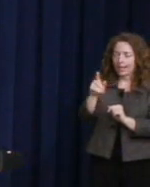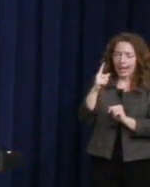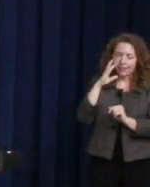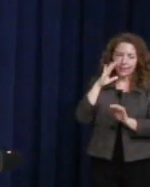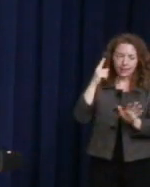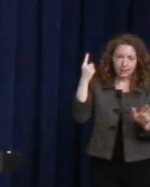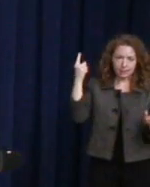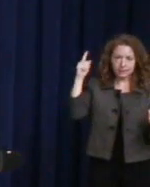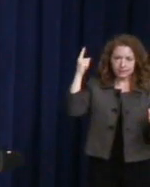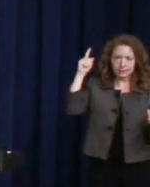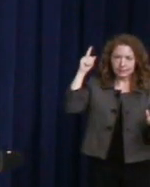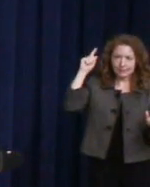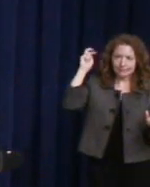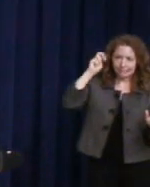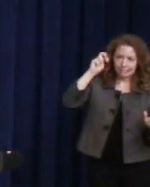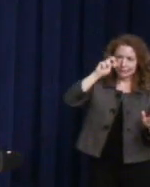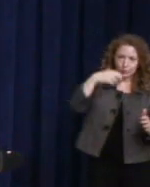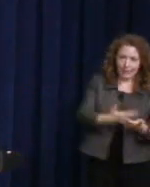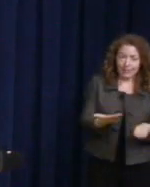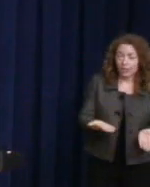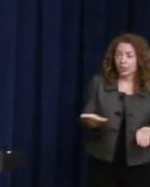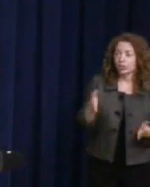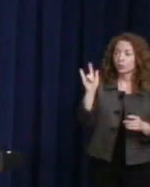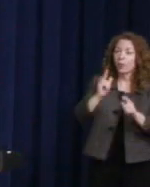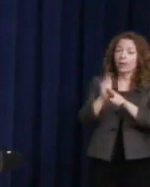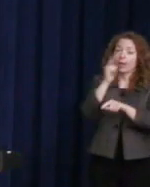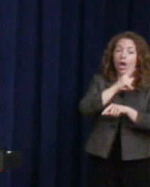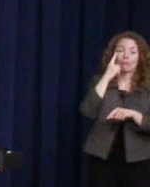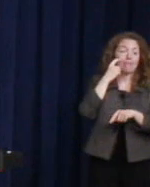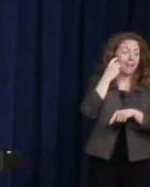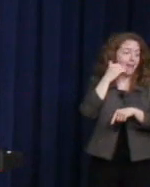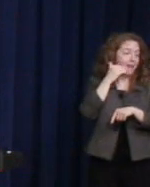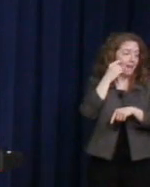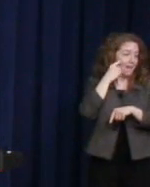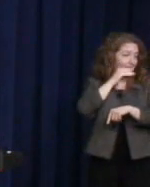But she's going back on a red-eye. And it was really just such an honor and